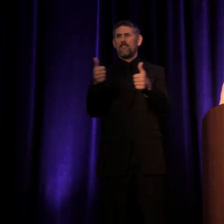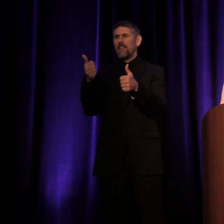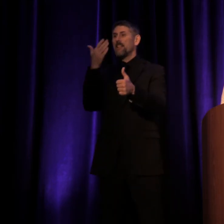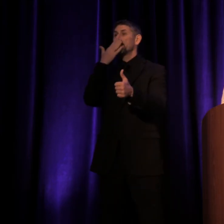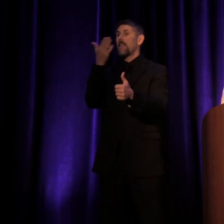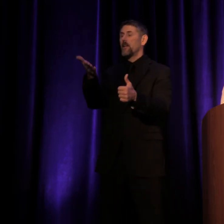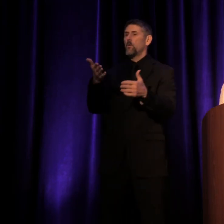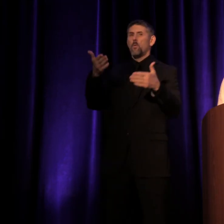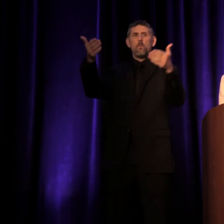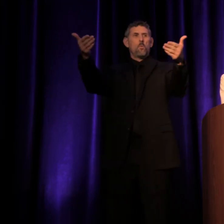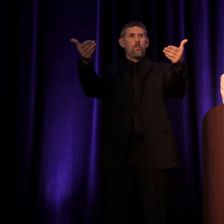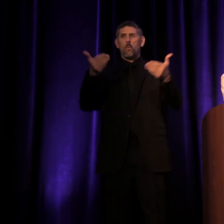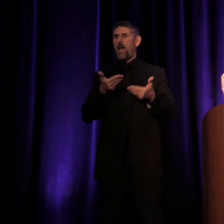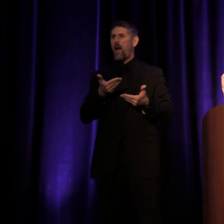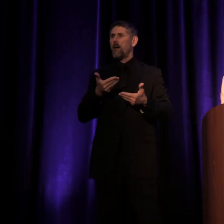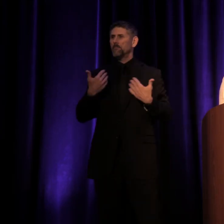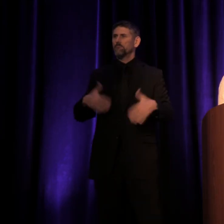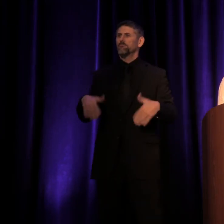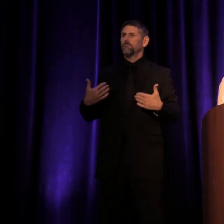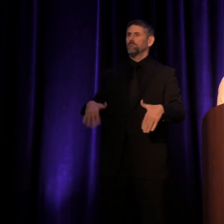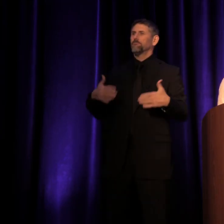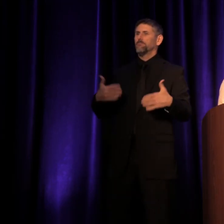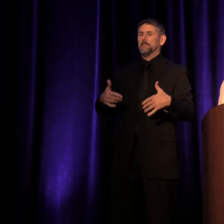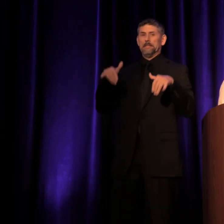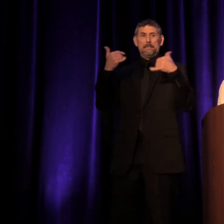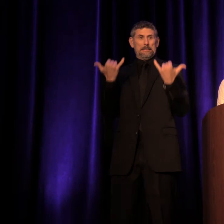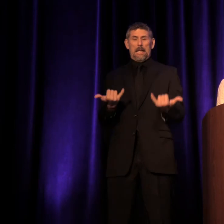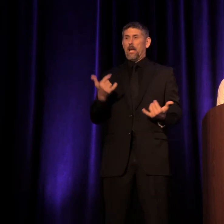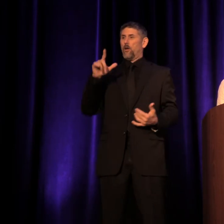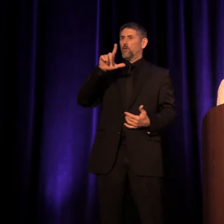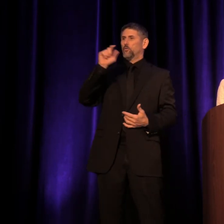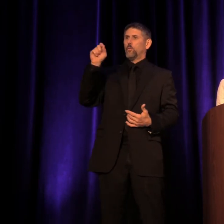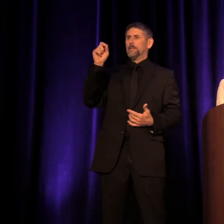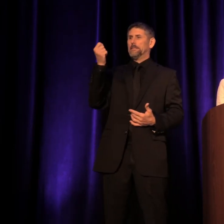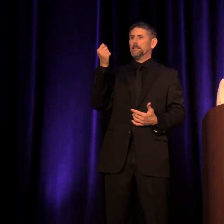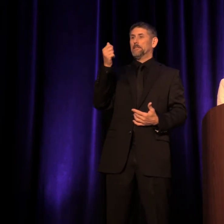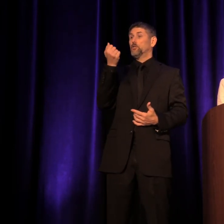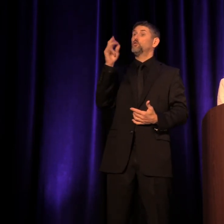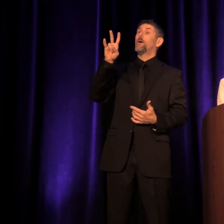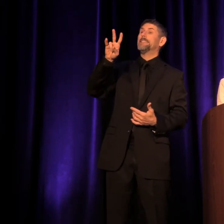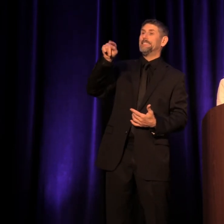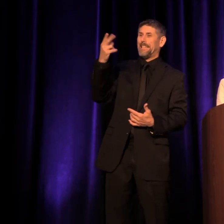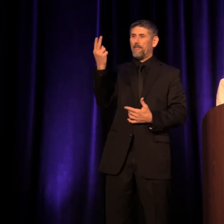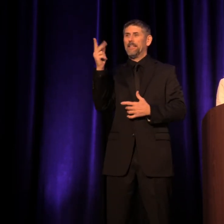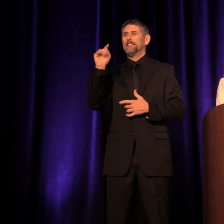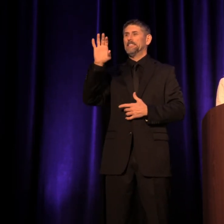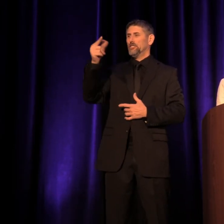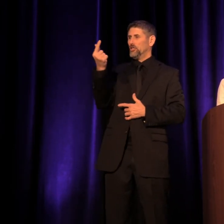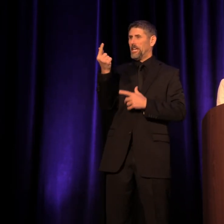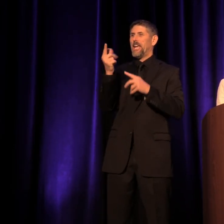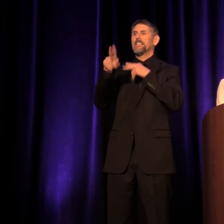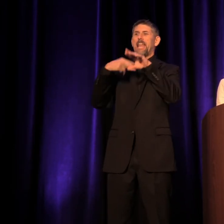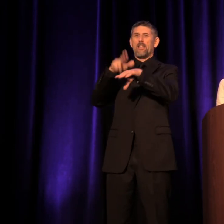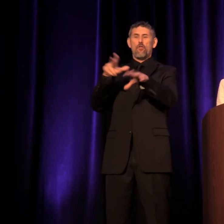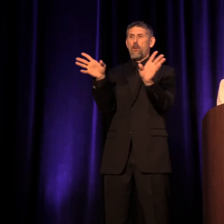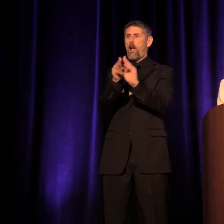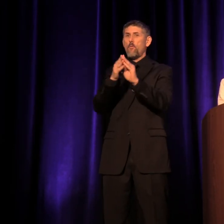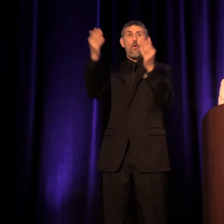Well, welcome everyone to the 27th TCG National Conference and welcome to Portland, Oregon.